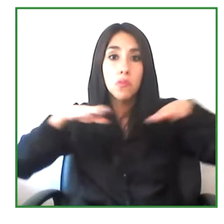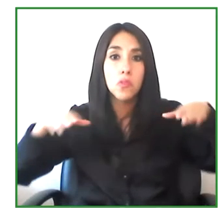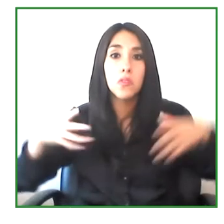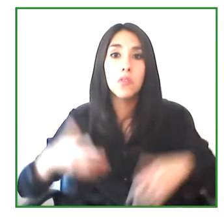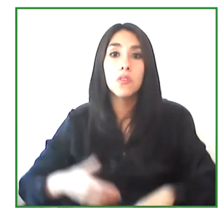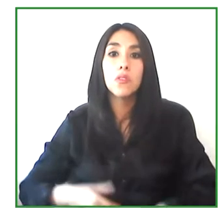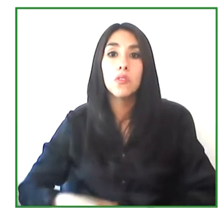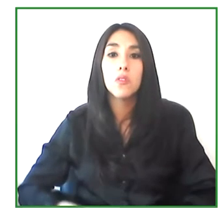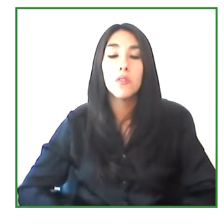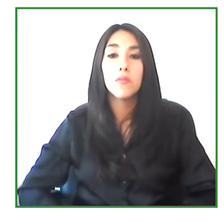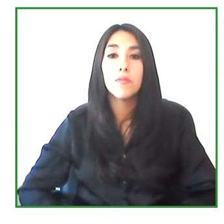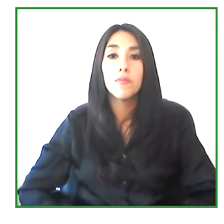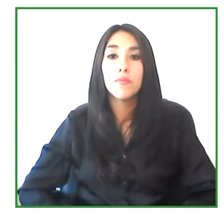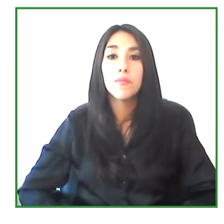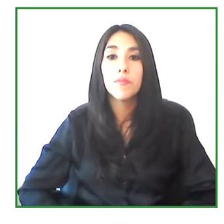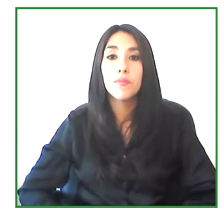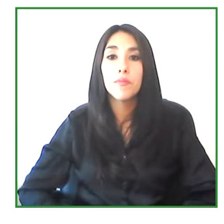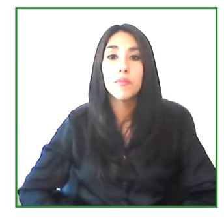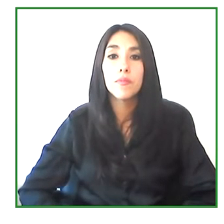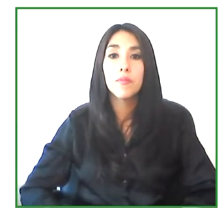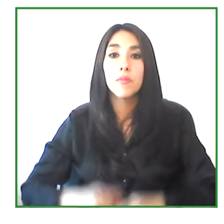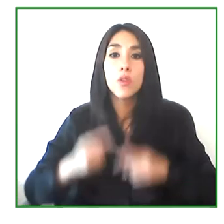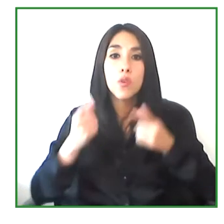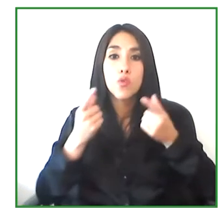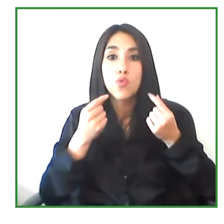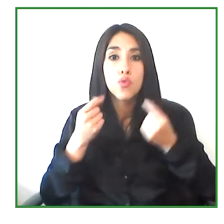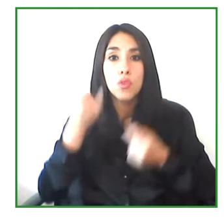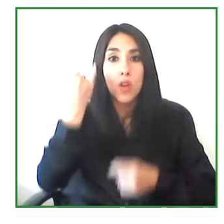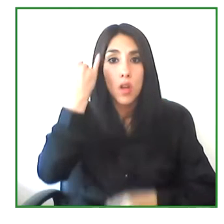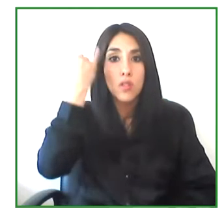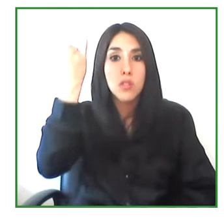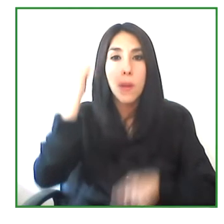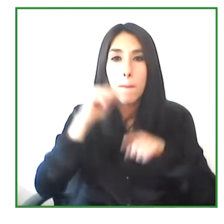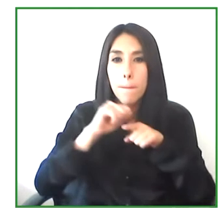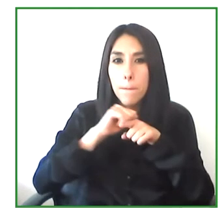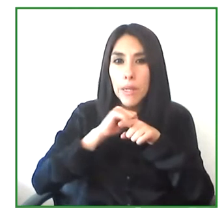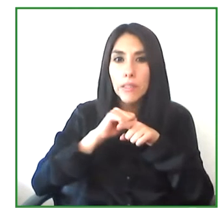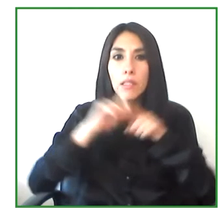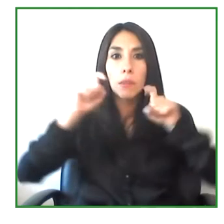So we thought about creating exercises would be that would be focus in children